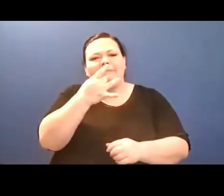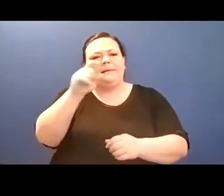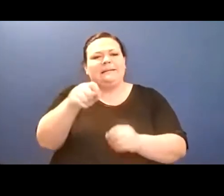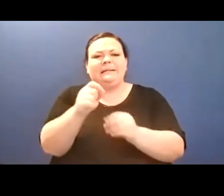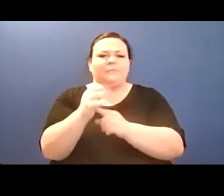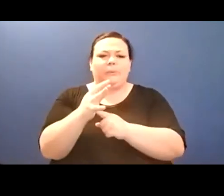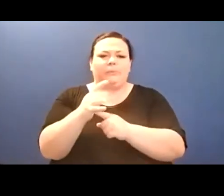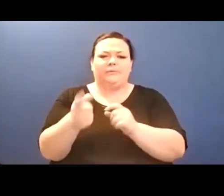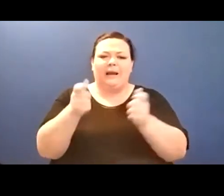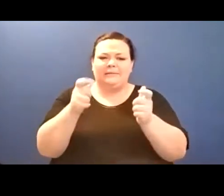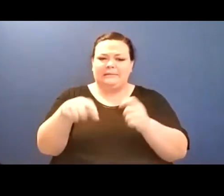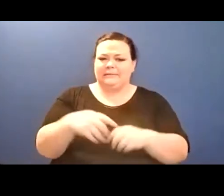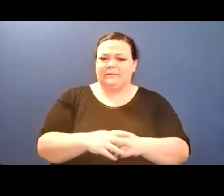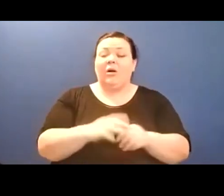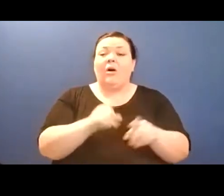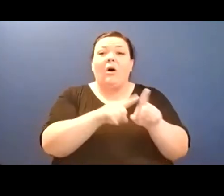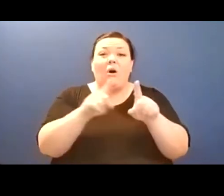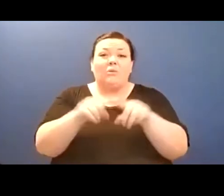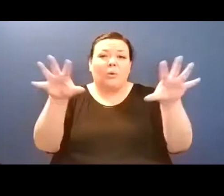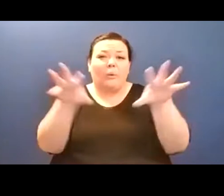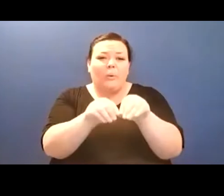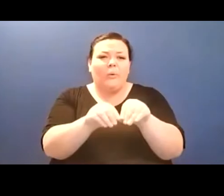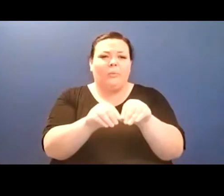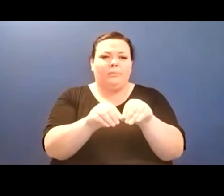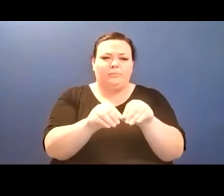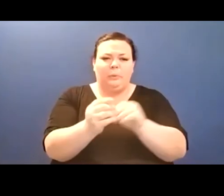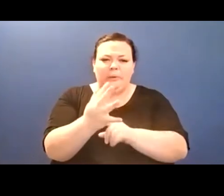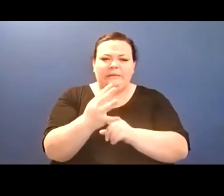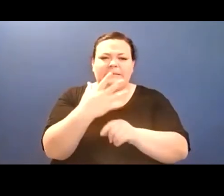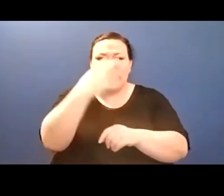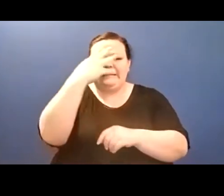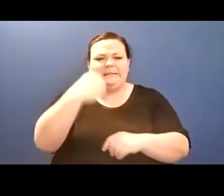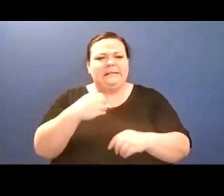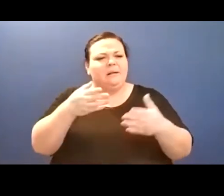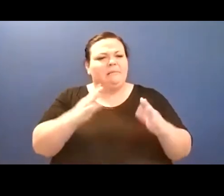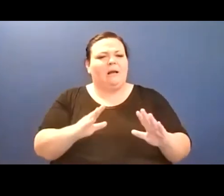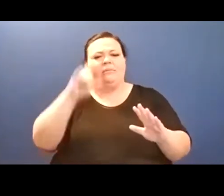and not in the time/ that remains for us to spend together. We will stand and watch the most